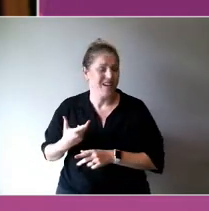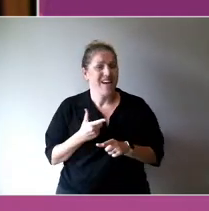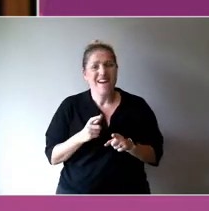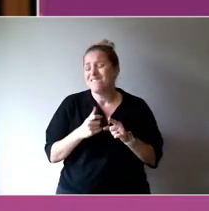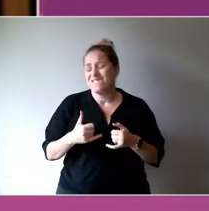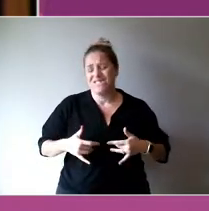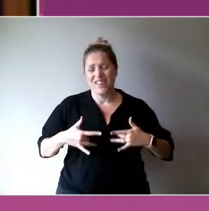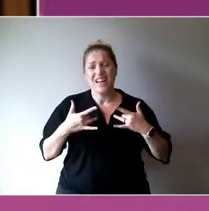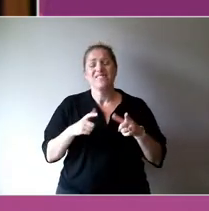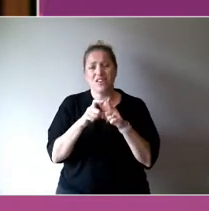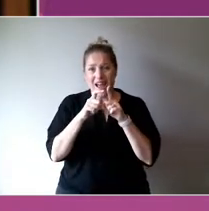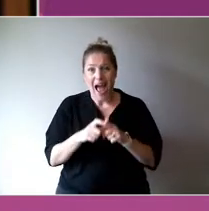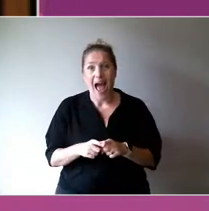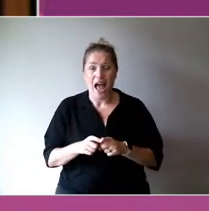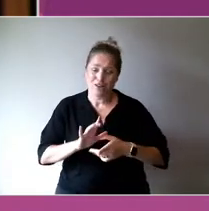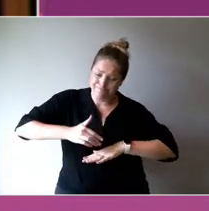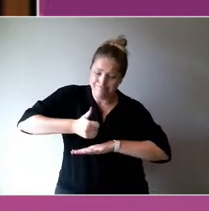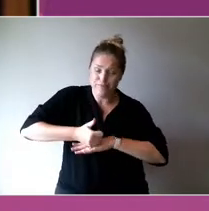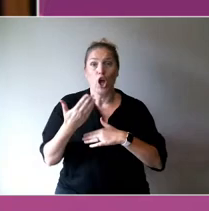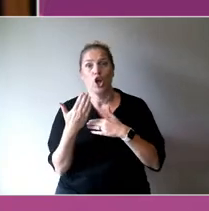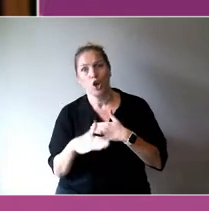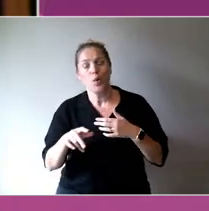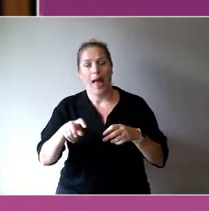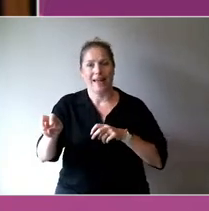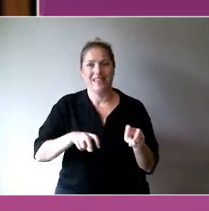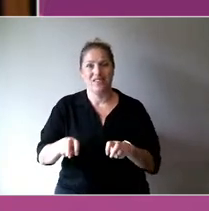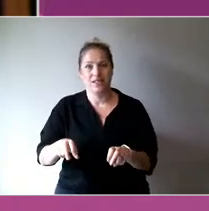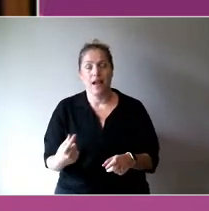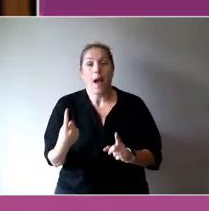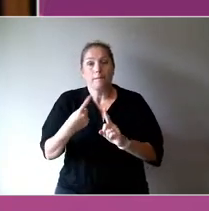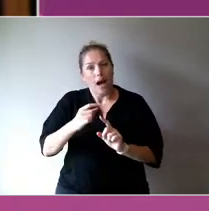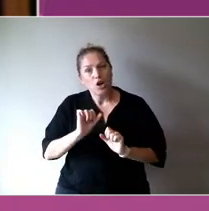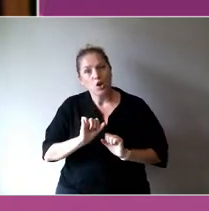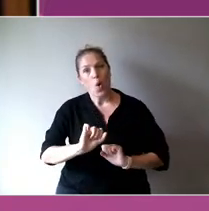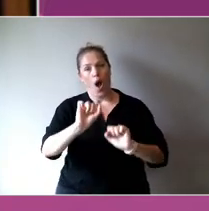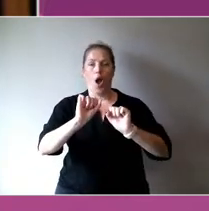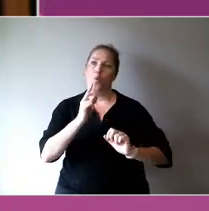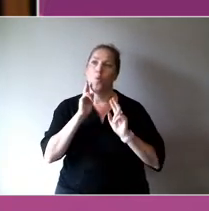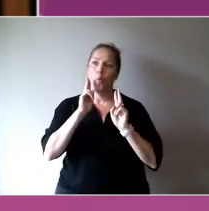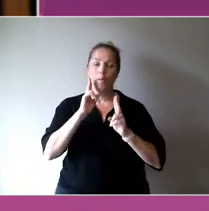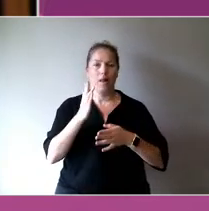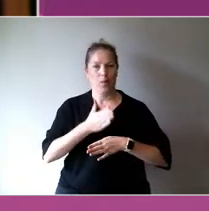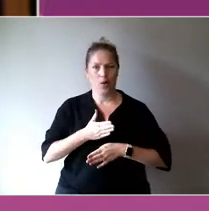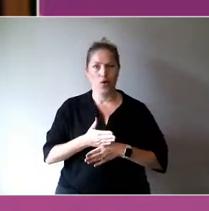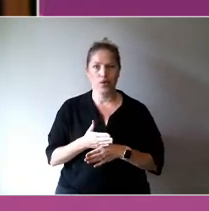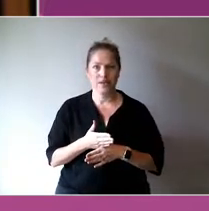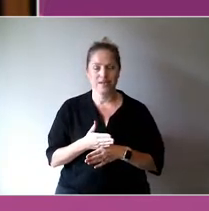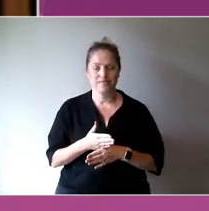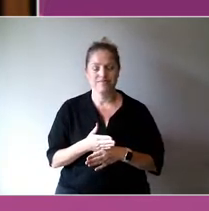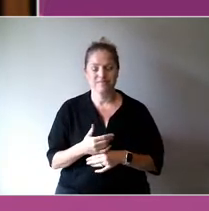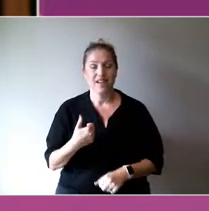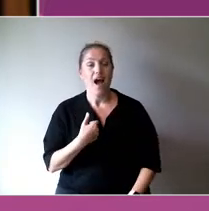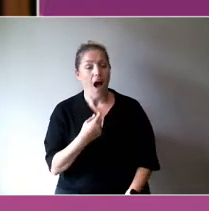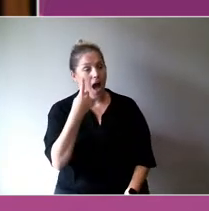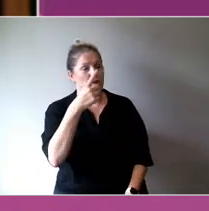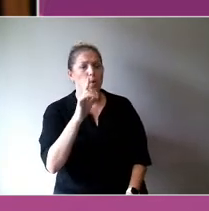the scope of whatever it is you're doing day to day. One of the things we saw very powerfully when I was at Black Dog Institute and we implemented